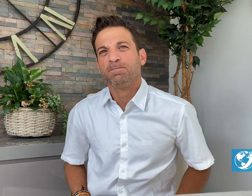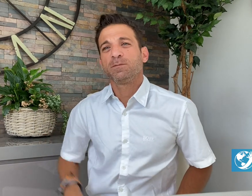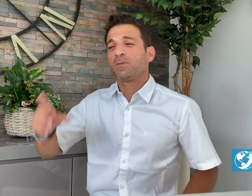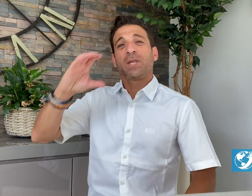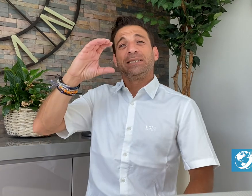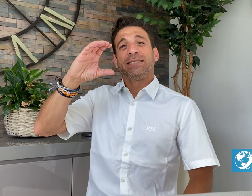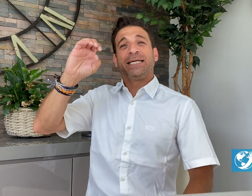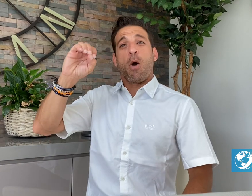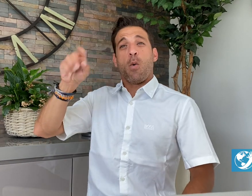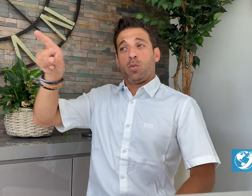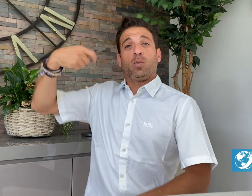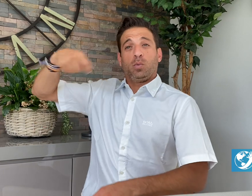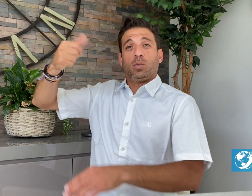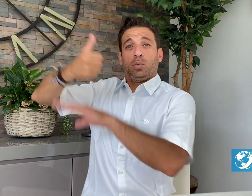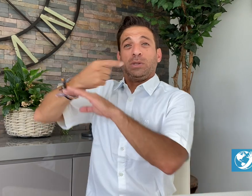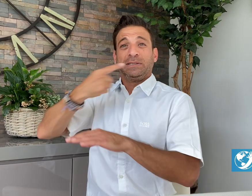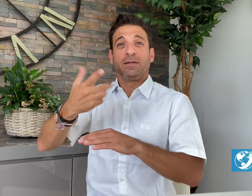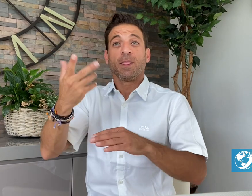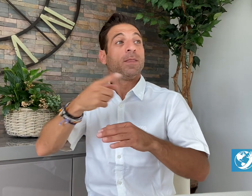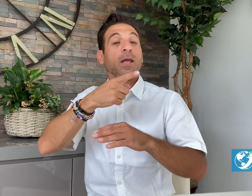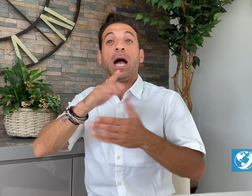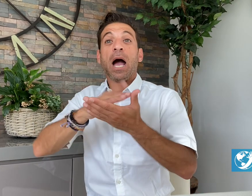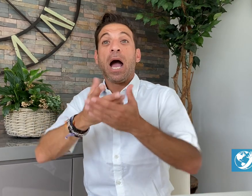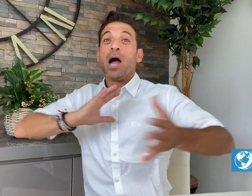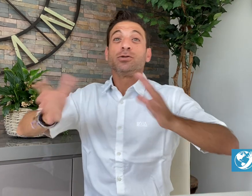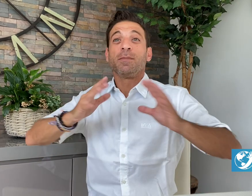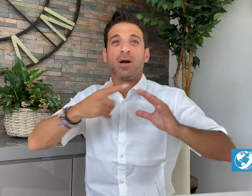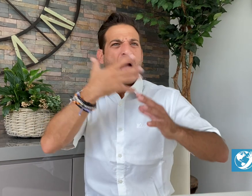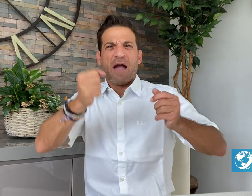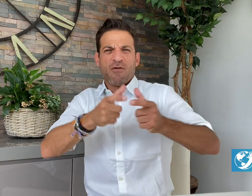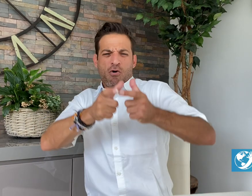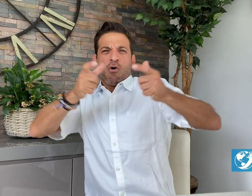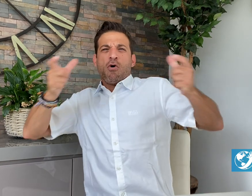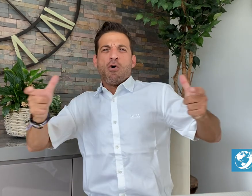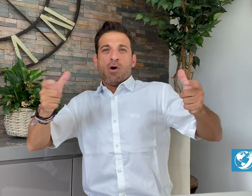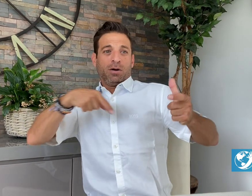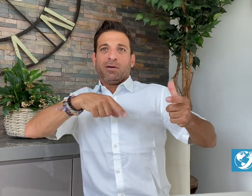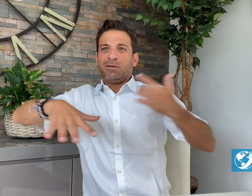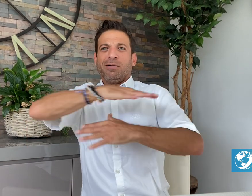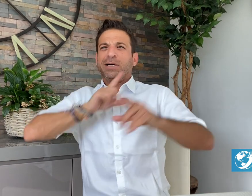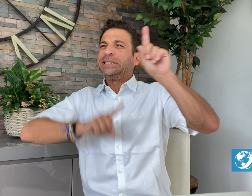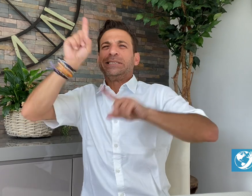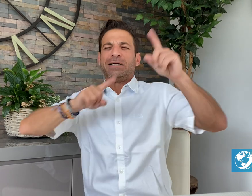police matters. The CEO says interpreters are reluctant to move out